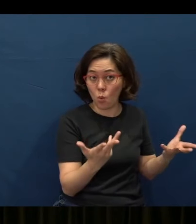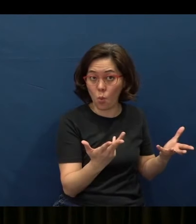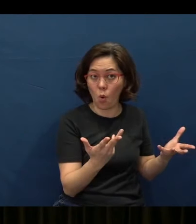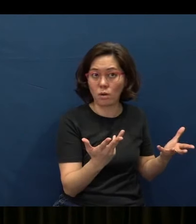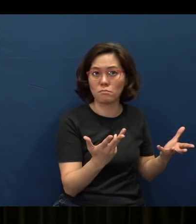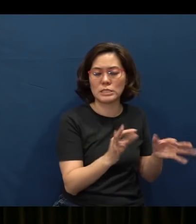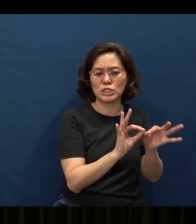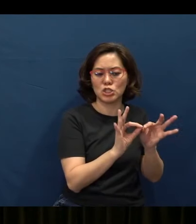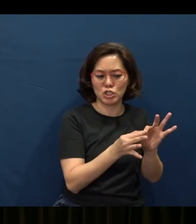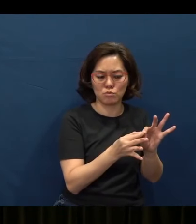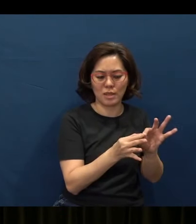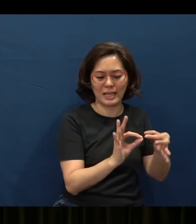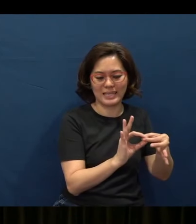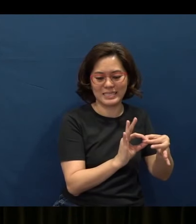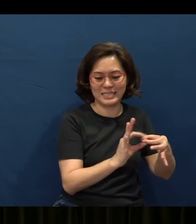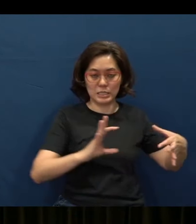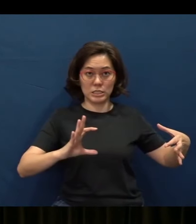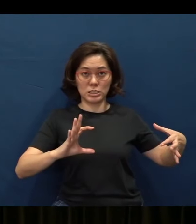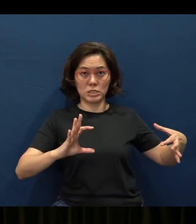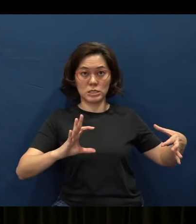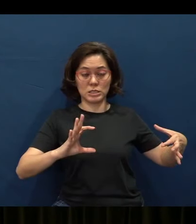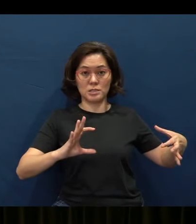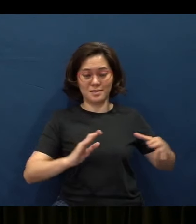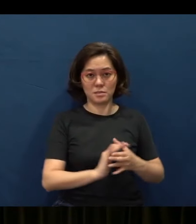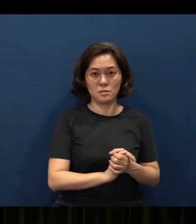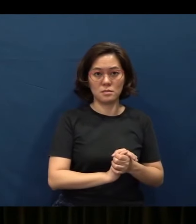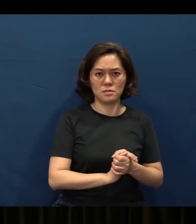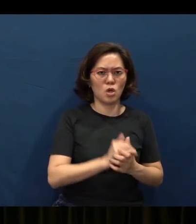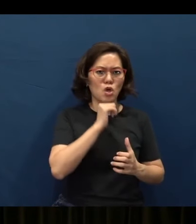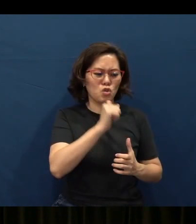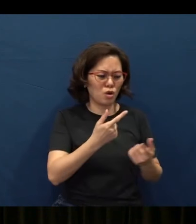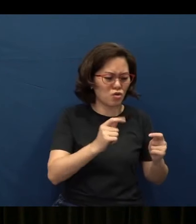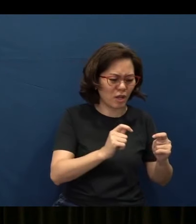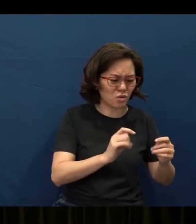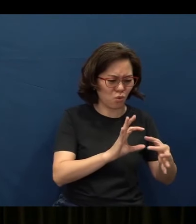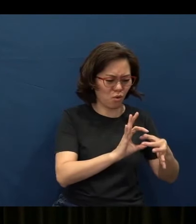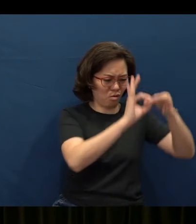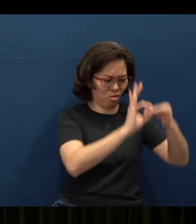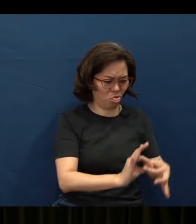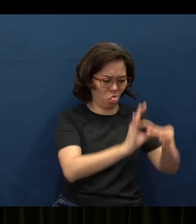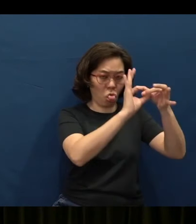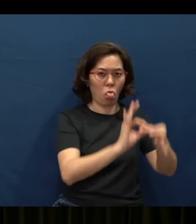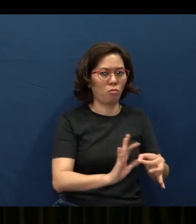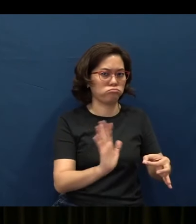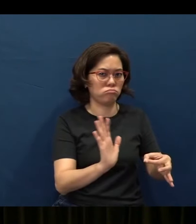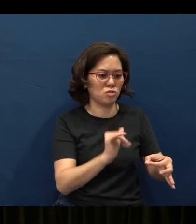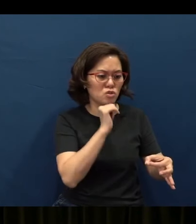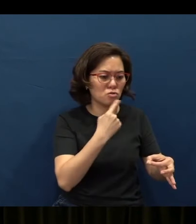to be interpreted as disconnected maxims, so you don't try to relate them together. You don't try to say that, “Today, I'm going to